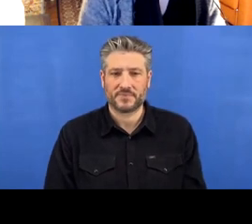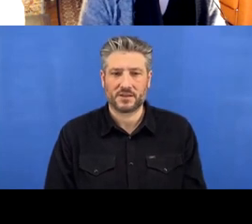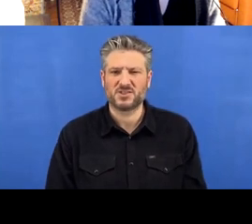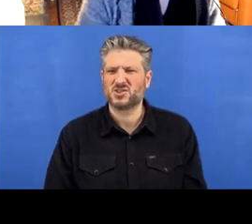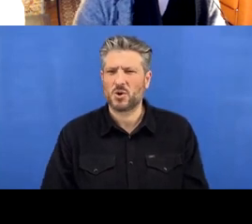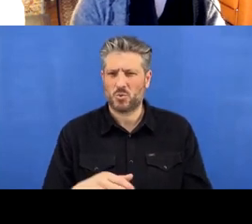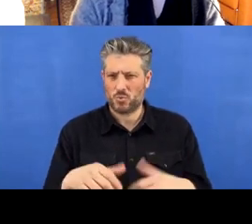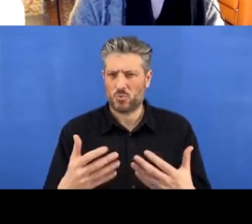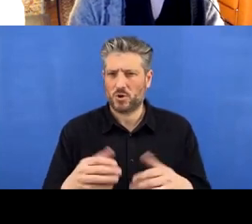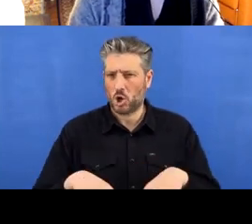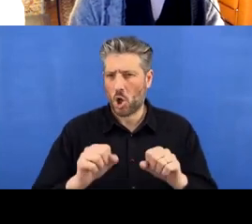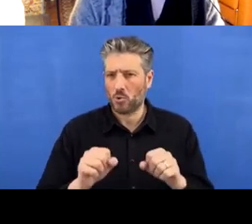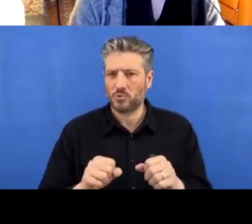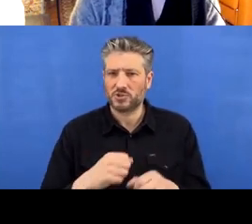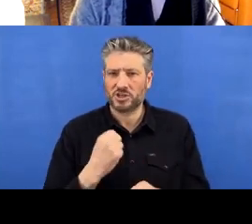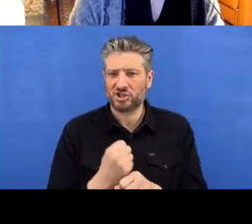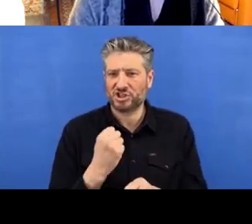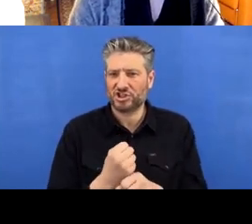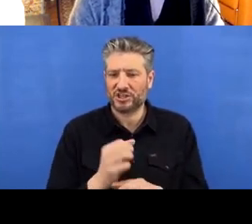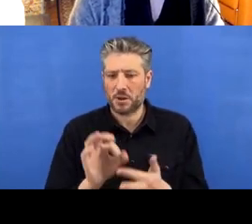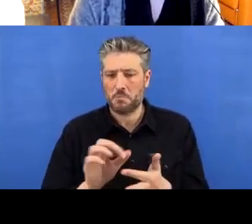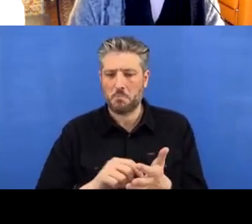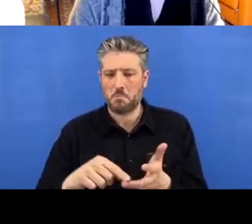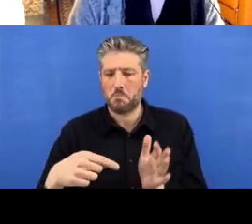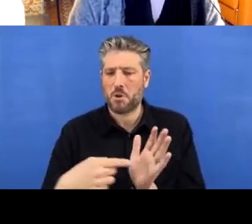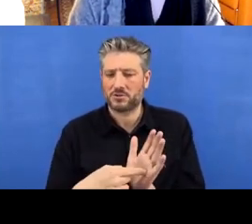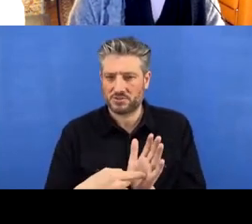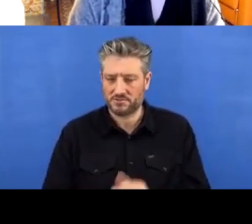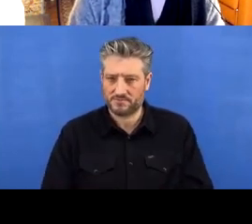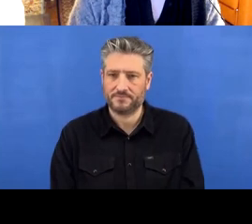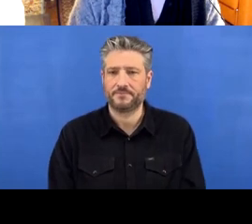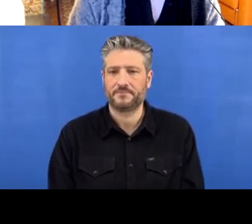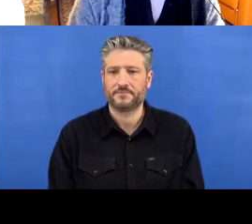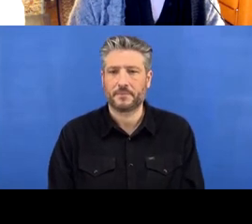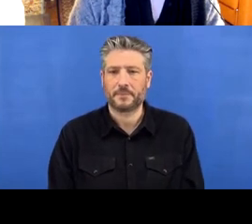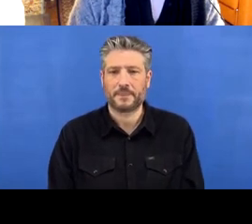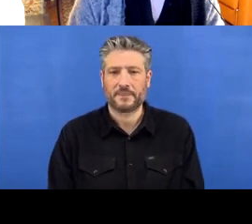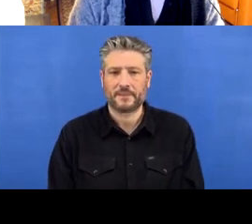do some visualisation maybe. So again, I’m in my project file already